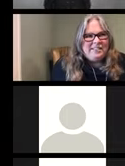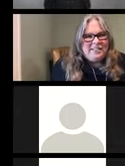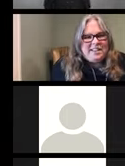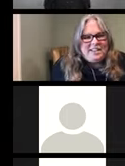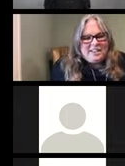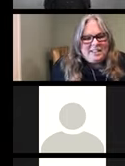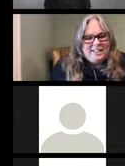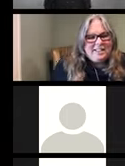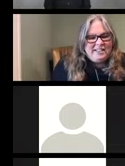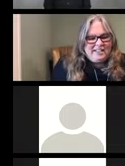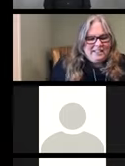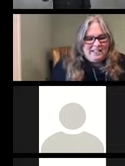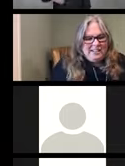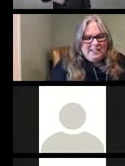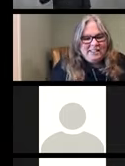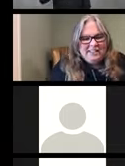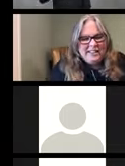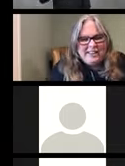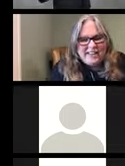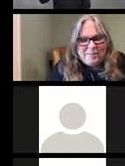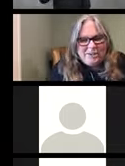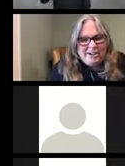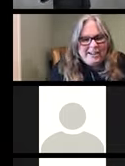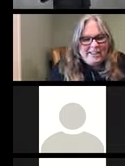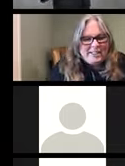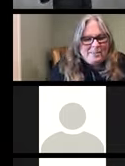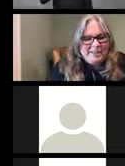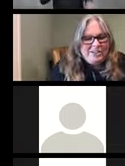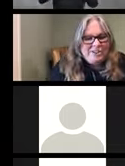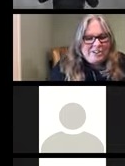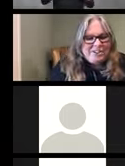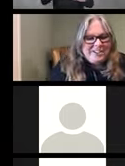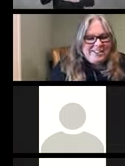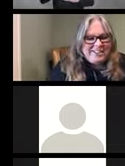Trish Redmond: Do you want me to answer that one? Carolyn Phillips: Please do.